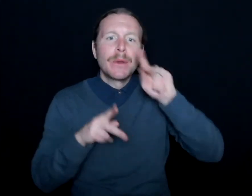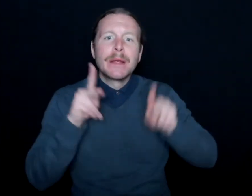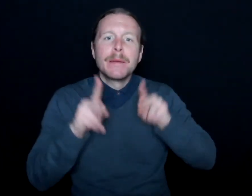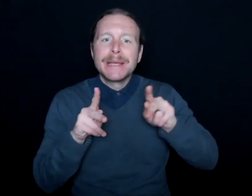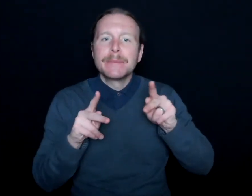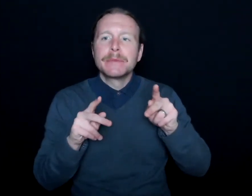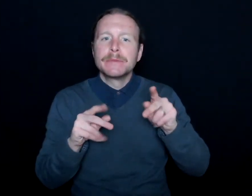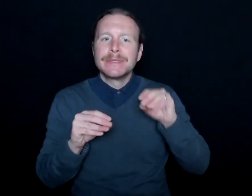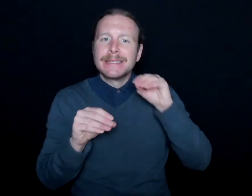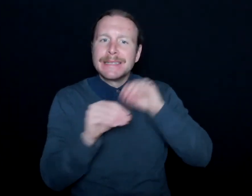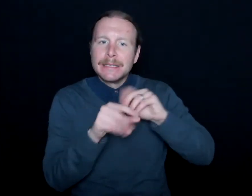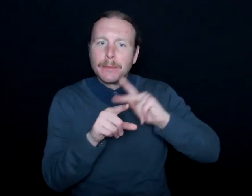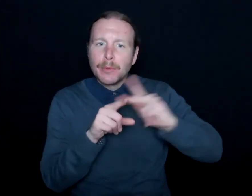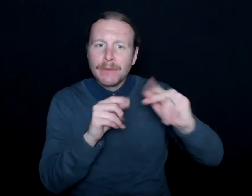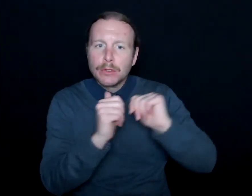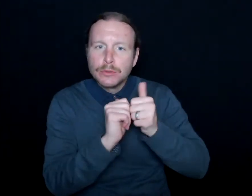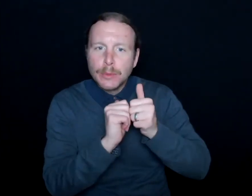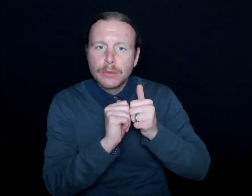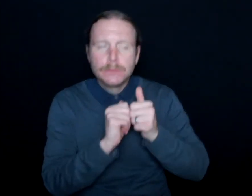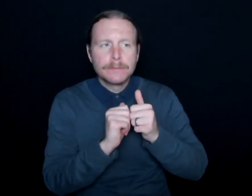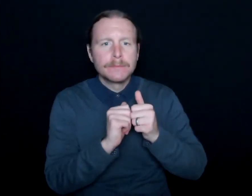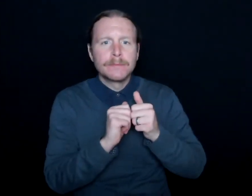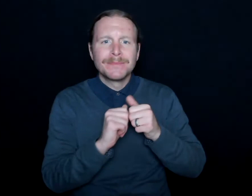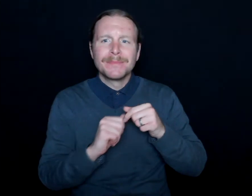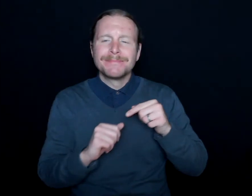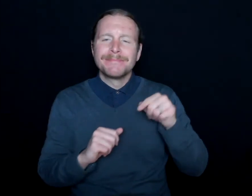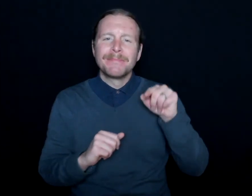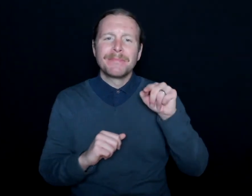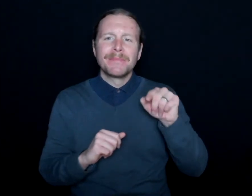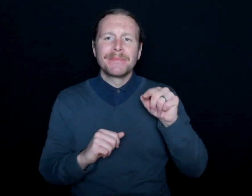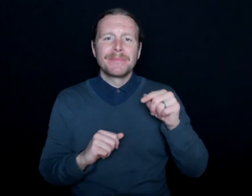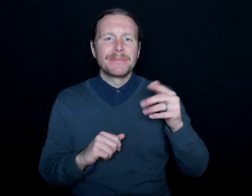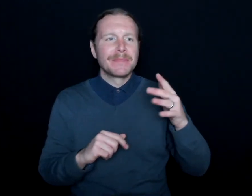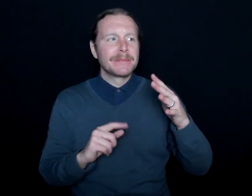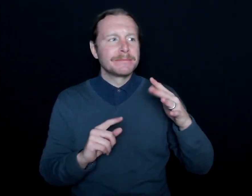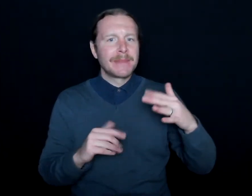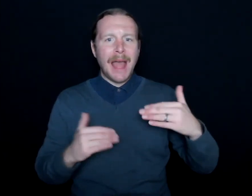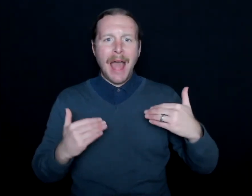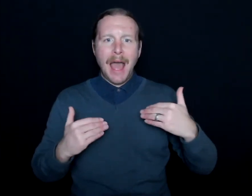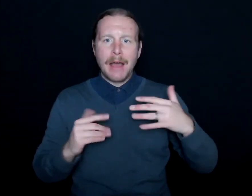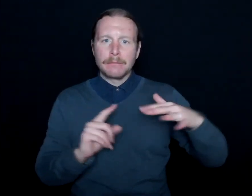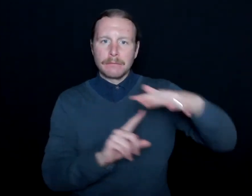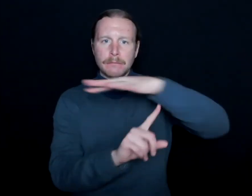in professional sports. There's this aura that people have about professional sports